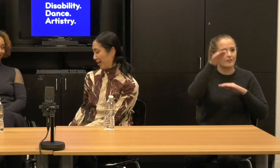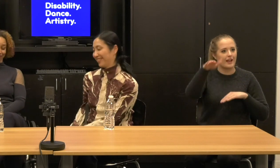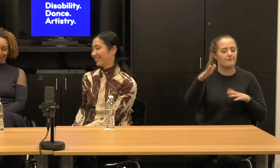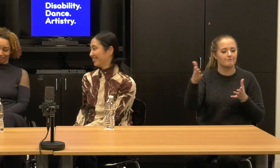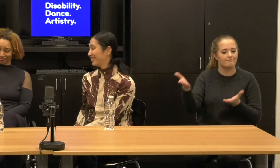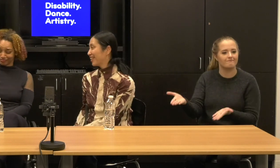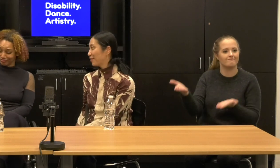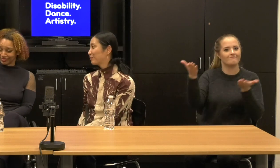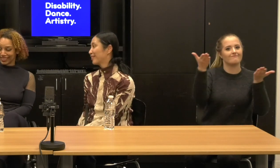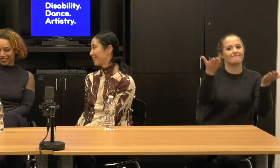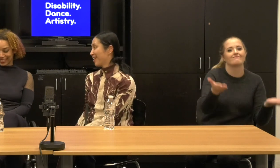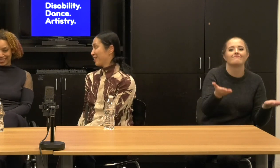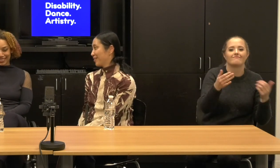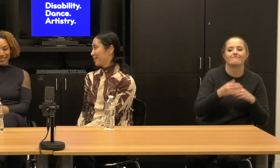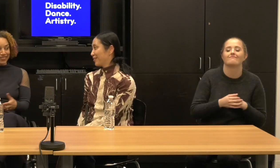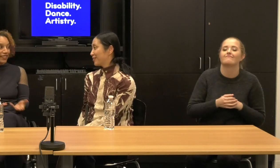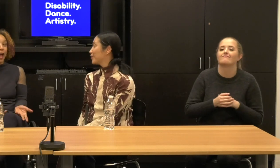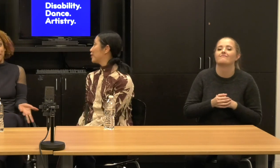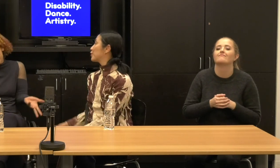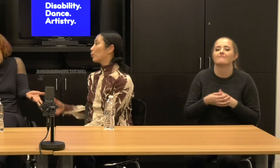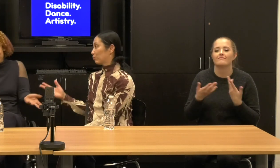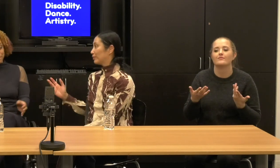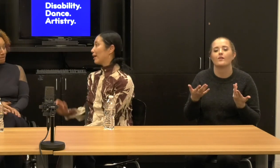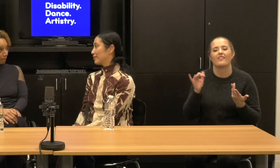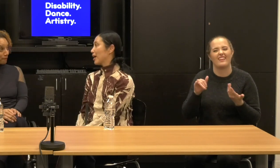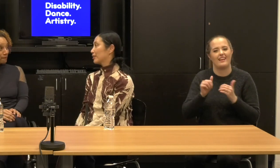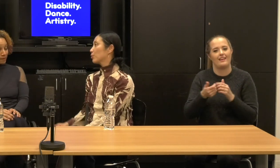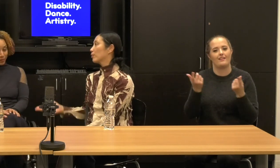Janet: So. Yeah. So yeah, exactly.